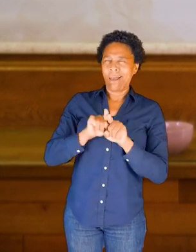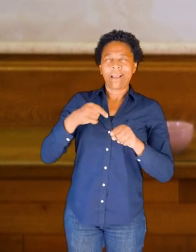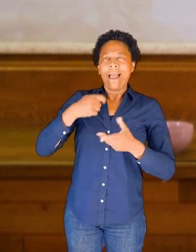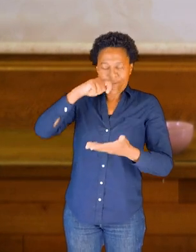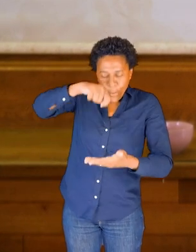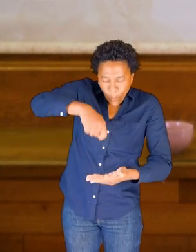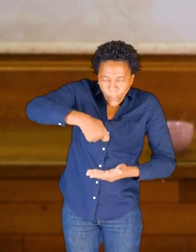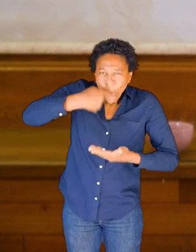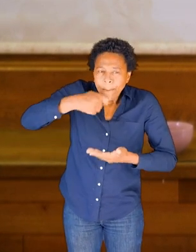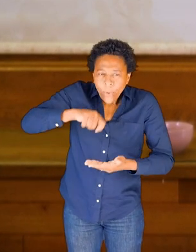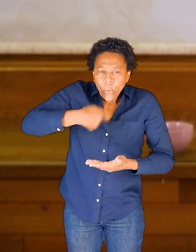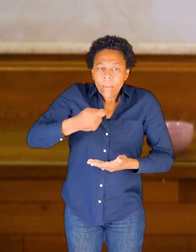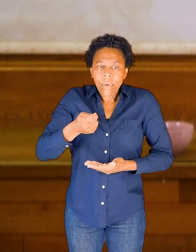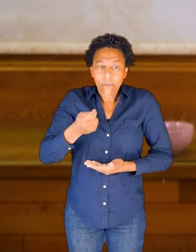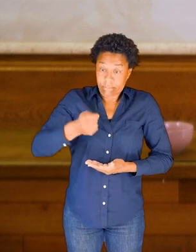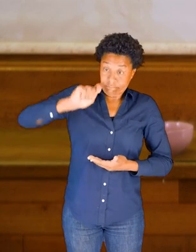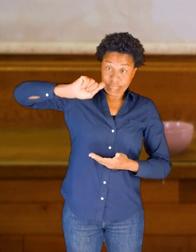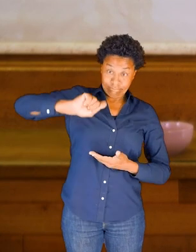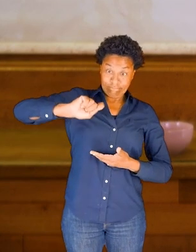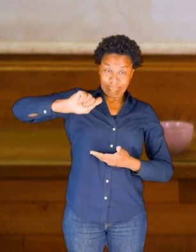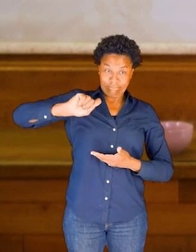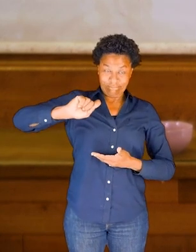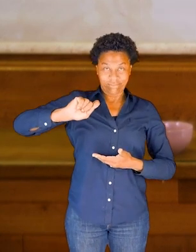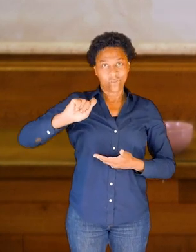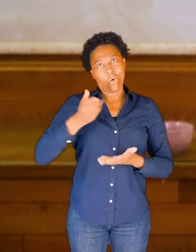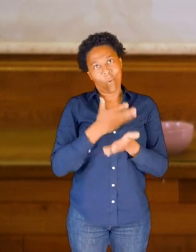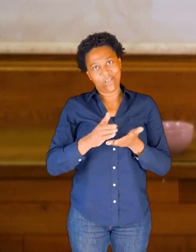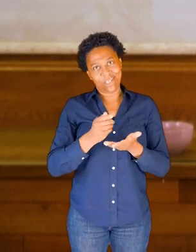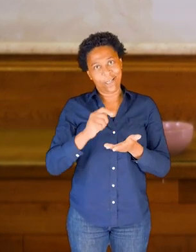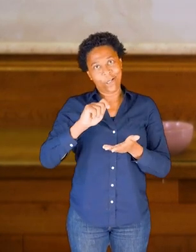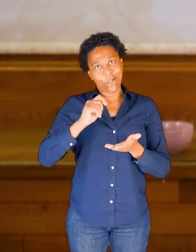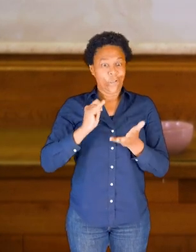upside down as--and then I would spill soup all over my trousers.